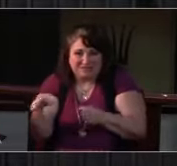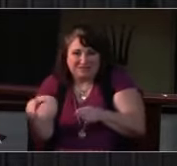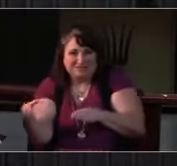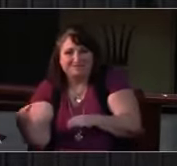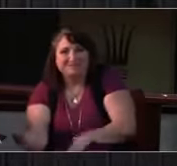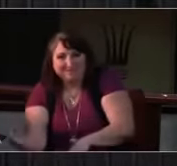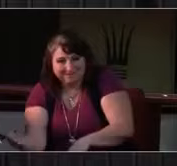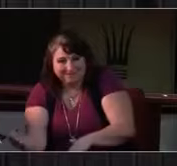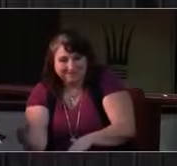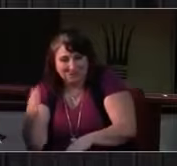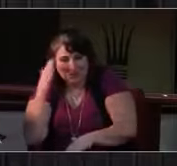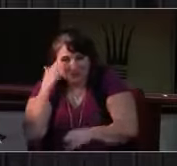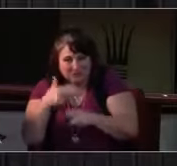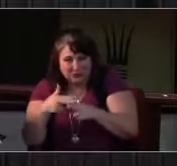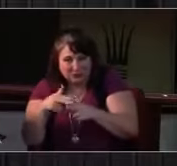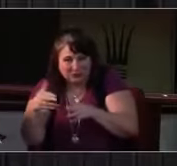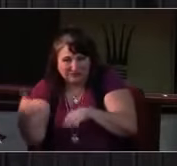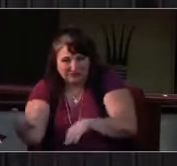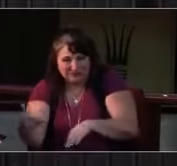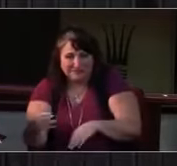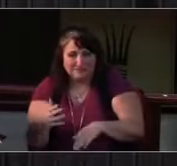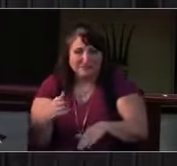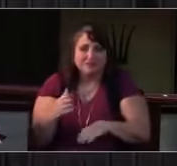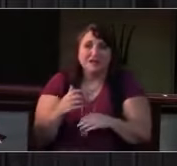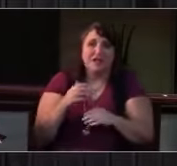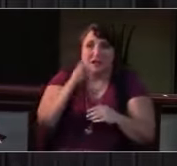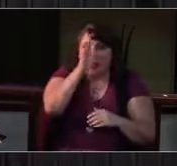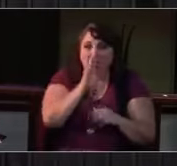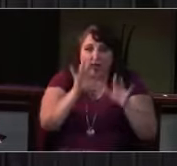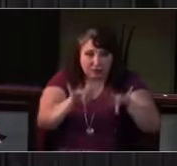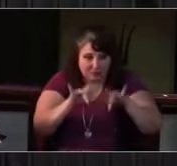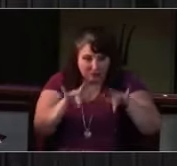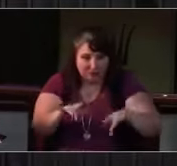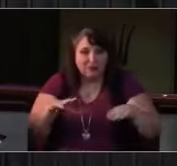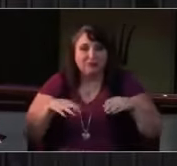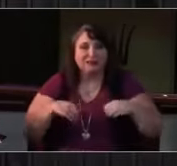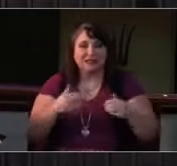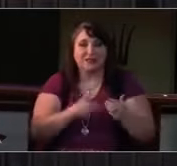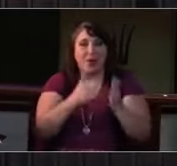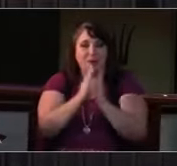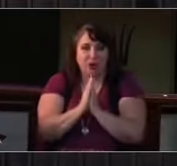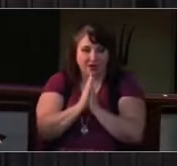We pray for Robert Javinett's daughter, in rehab, and pray for her and others